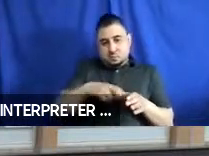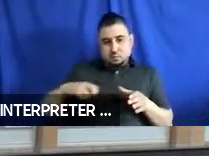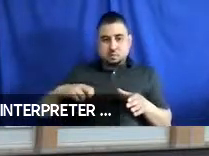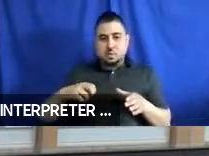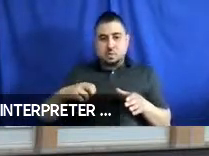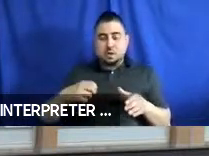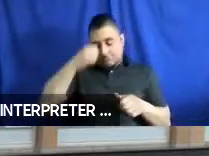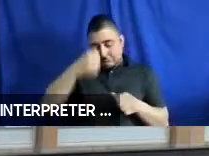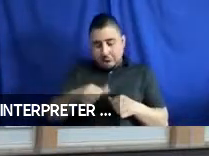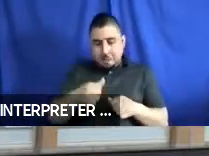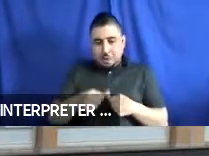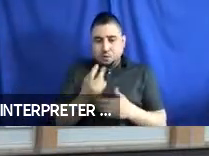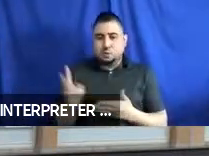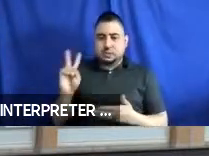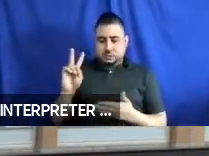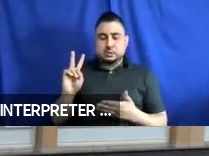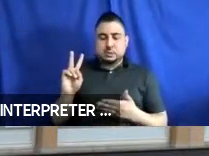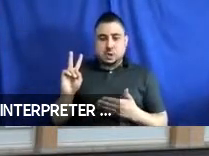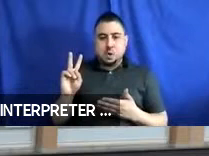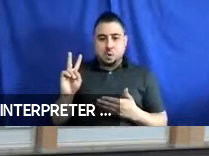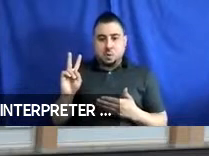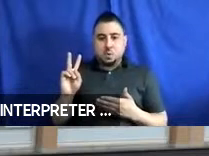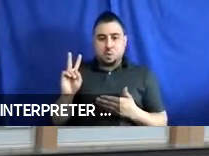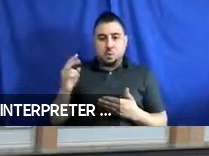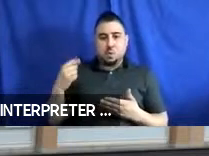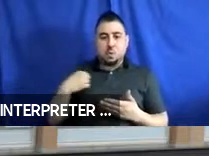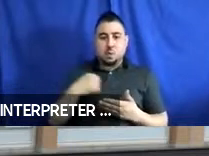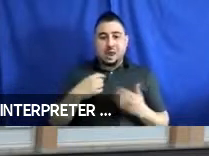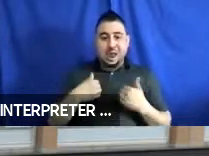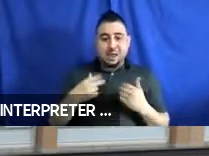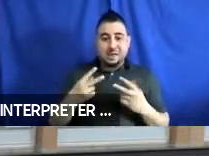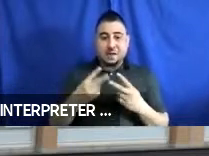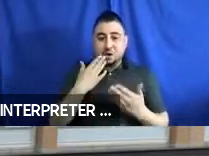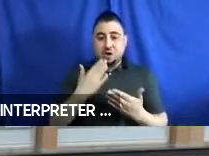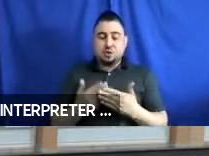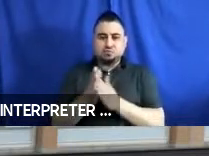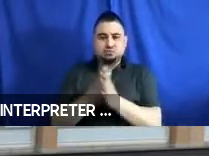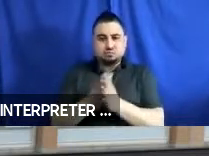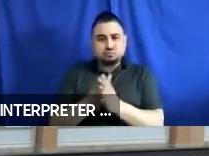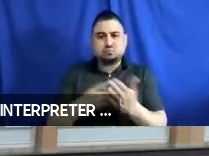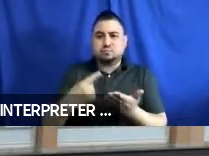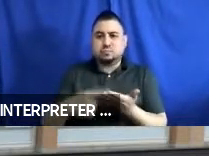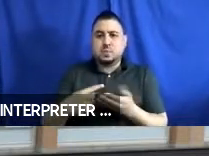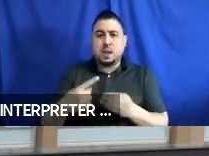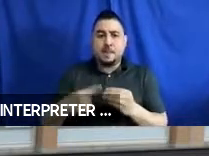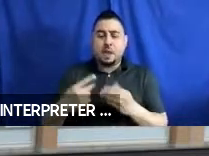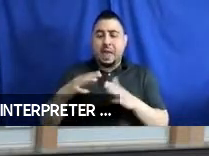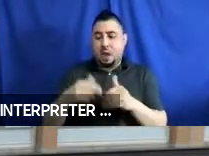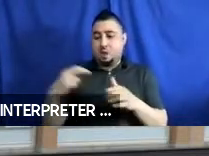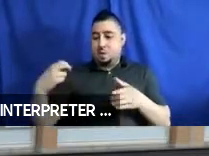here two weeks ago. We had a very good robust discussion about boarding and exiting. Next